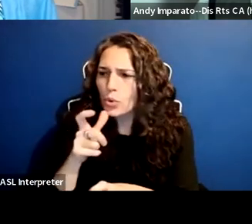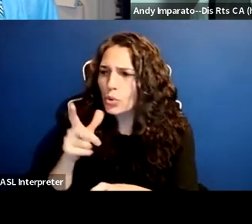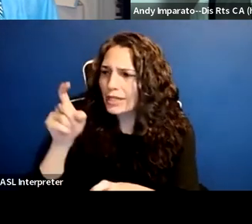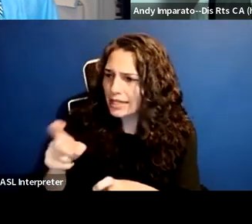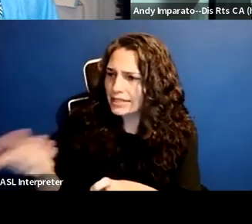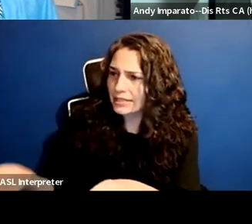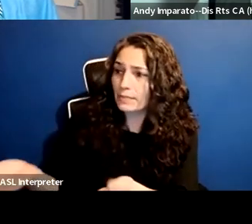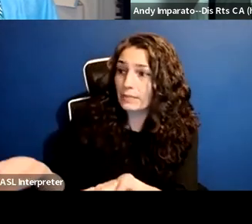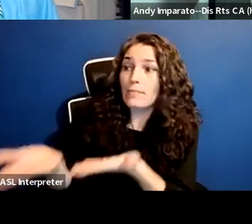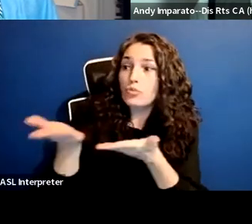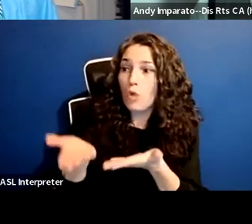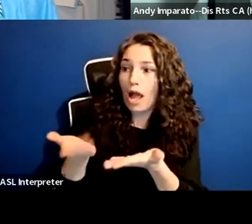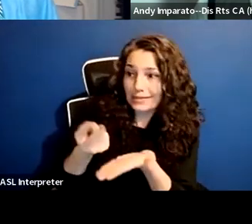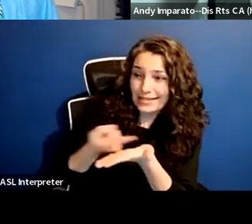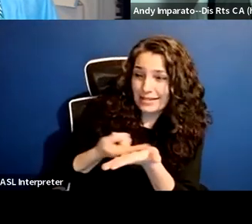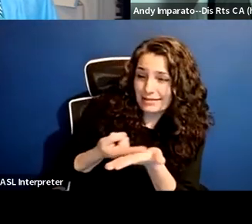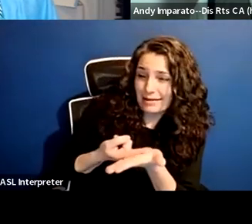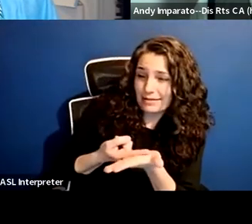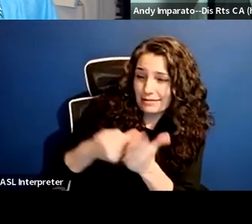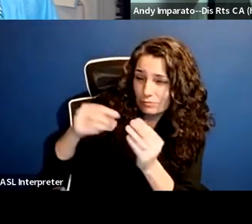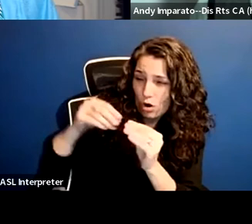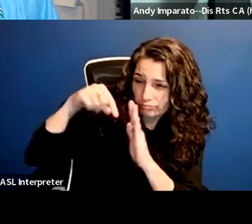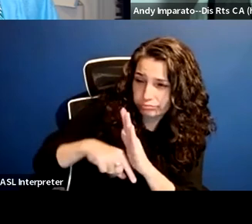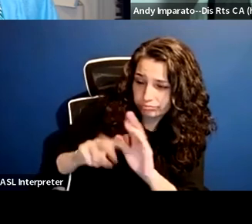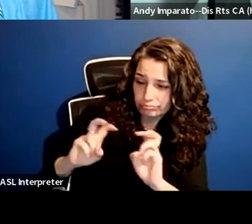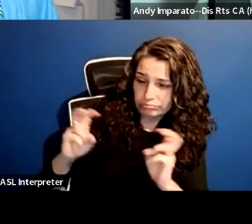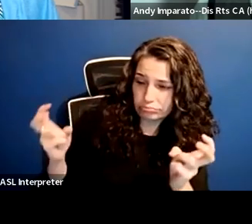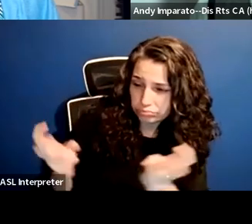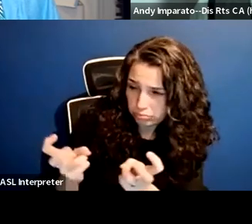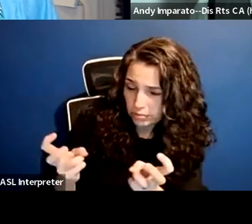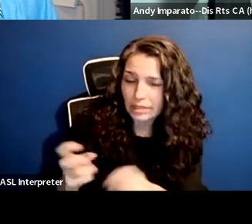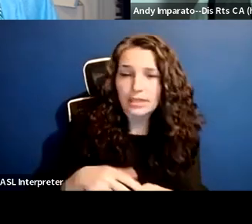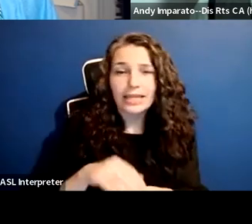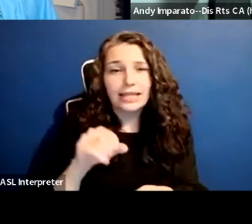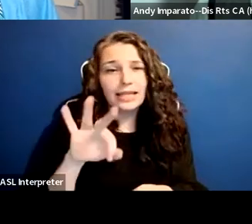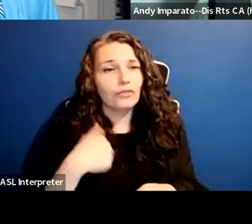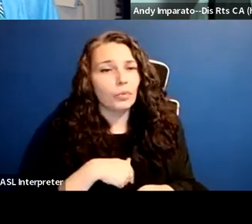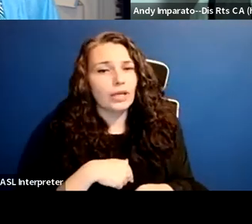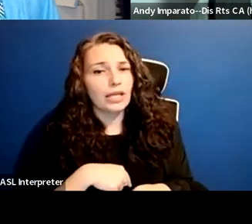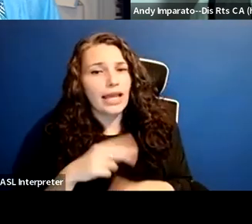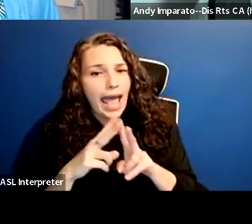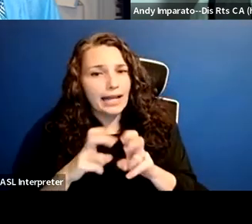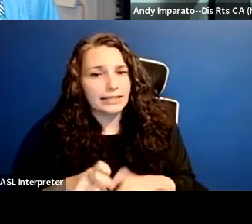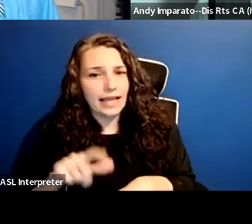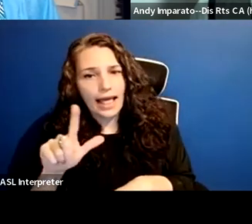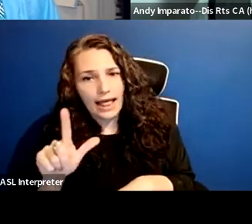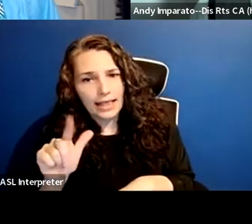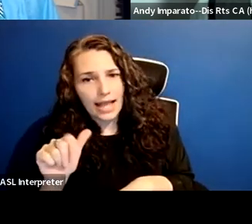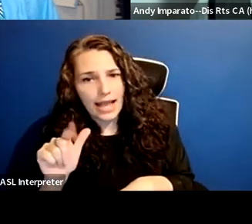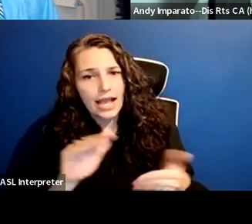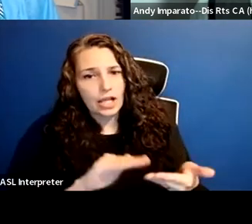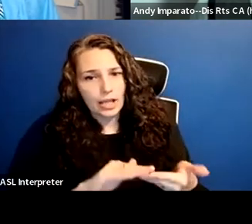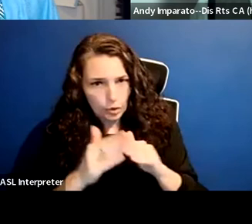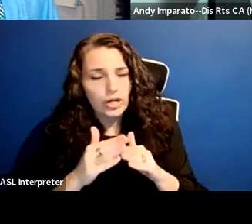So when we look at the Los Angeles Community College District,